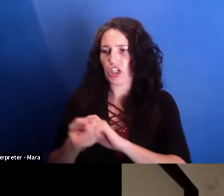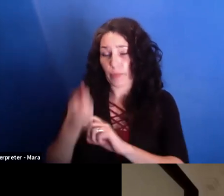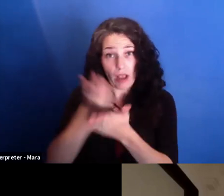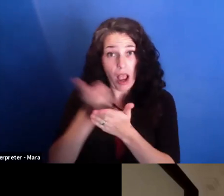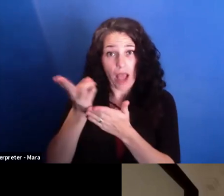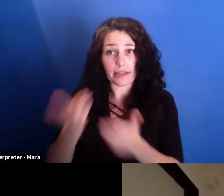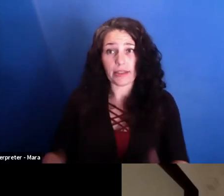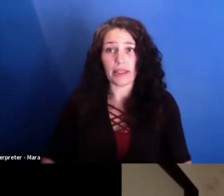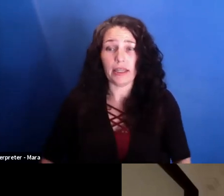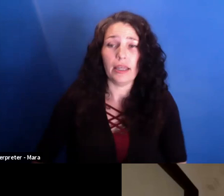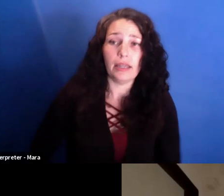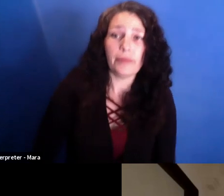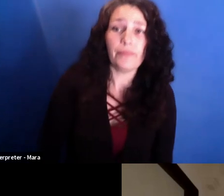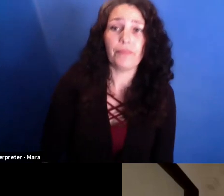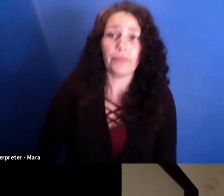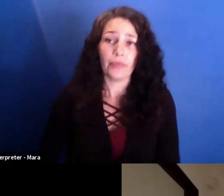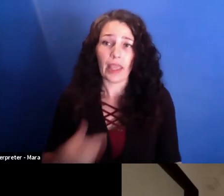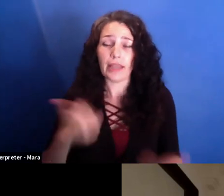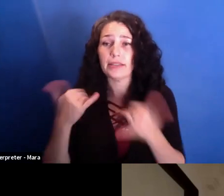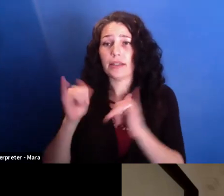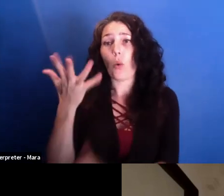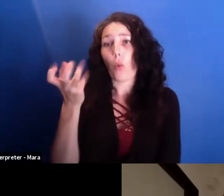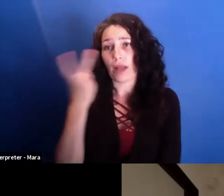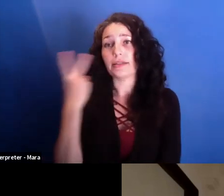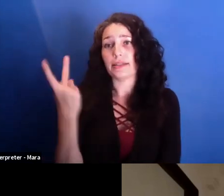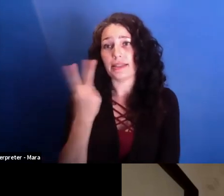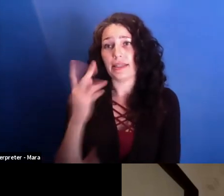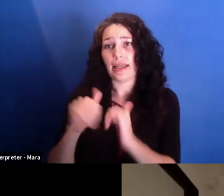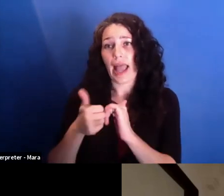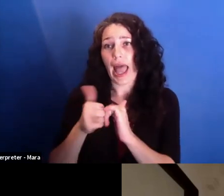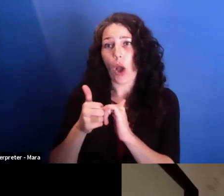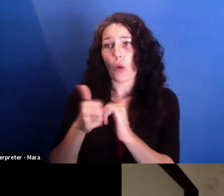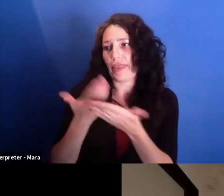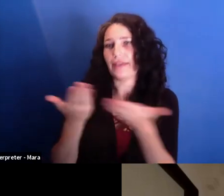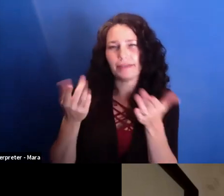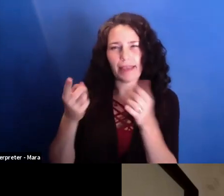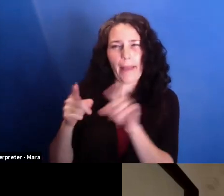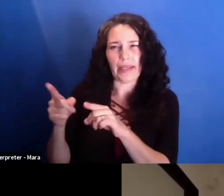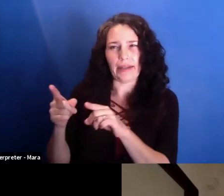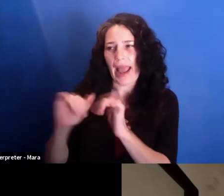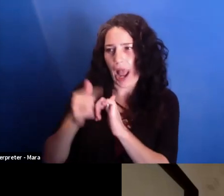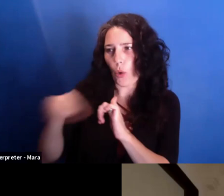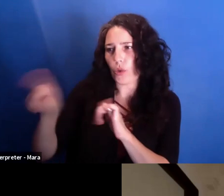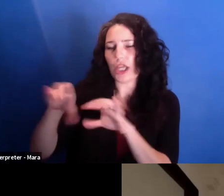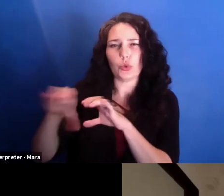I still want to see them, how they do things. So for sure, it's a really good outcome.